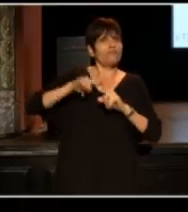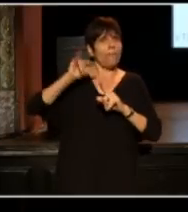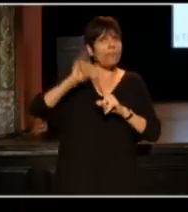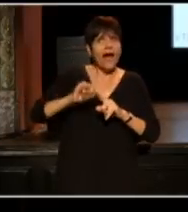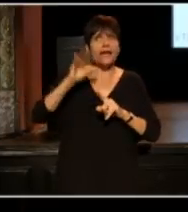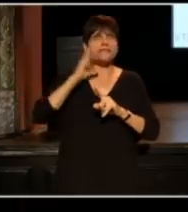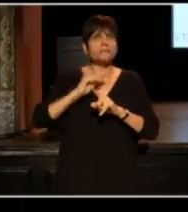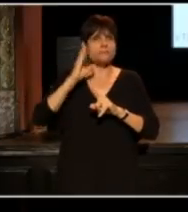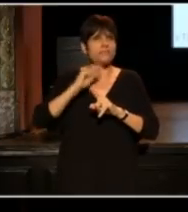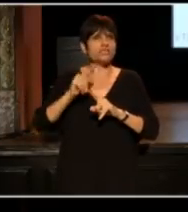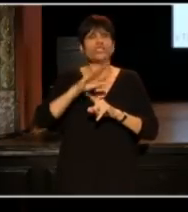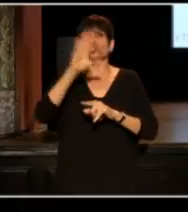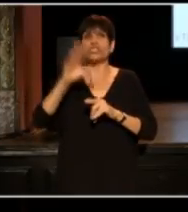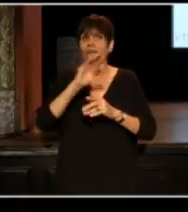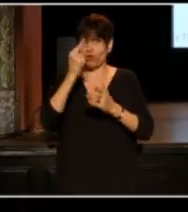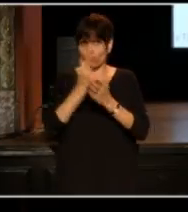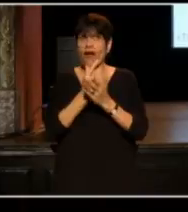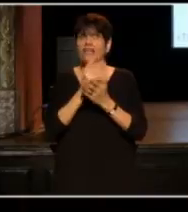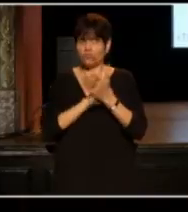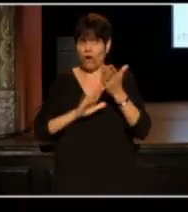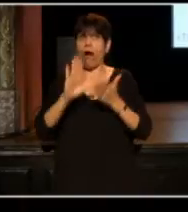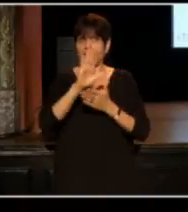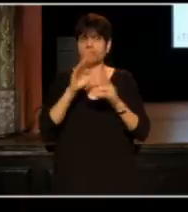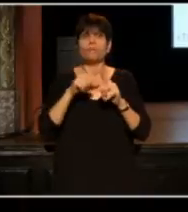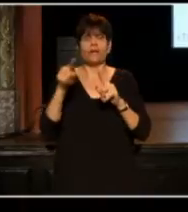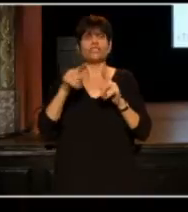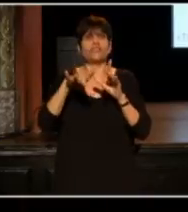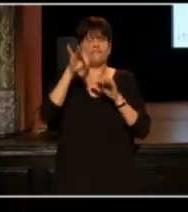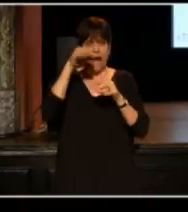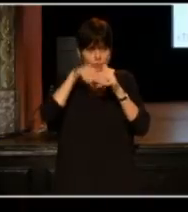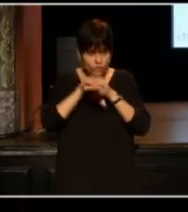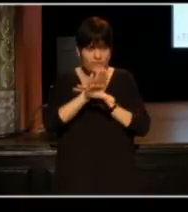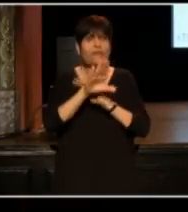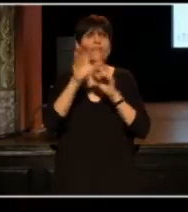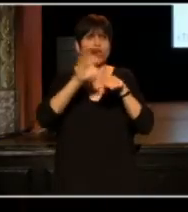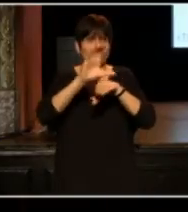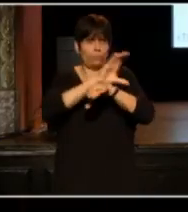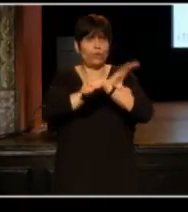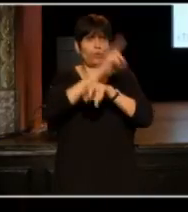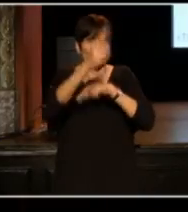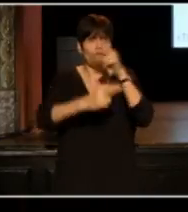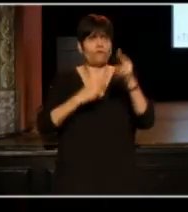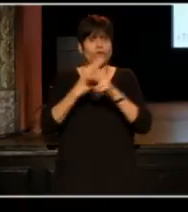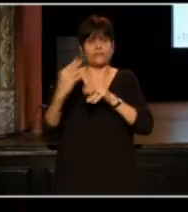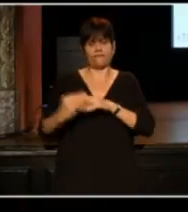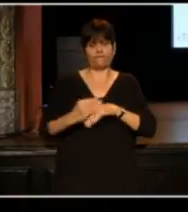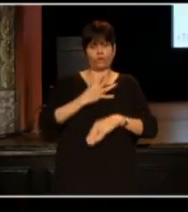and she never graduated college, but she found her way into that universe, and that influenced me a lot--